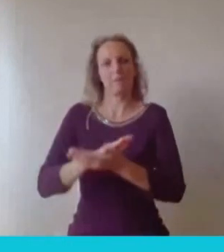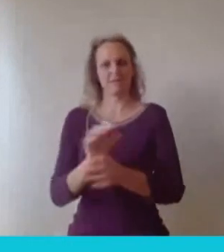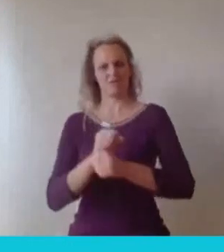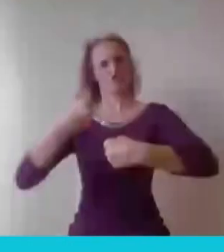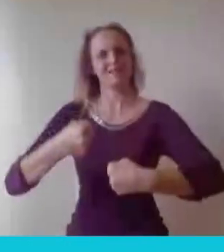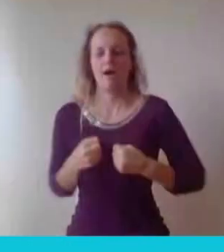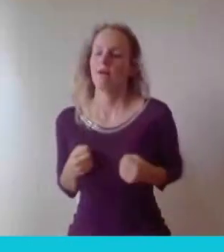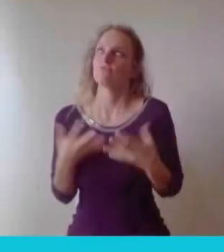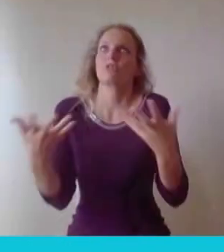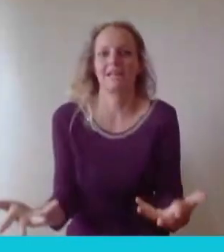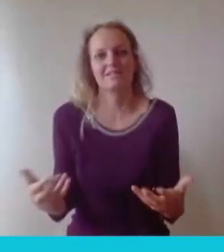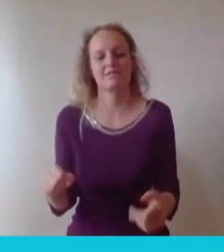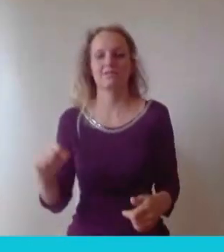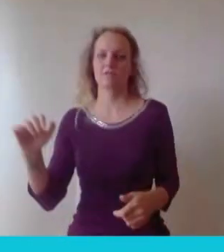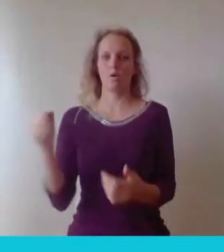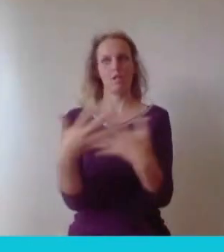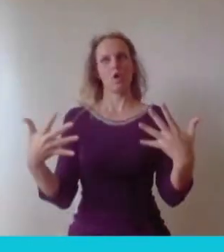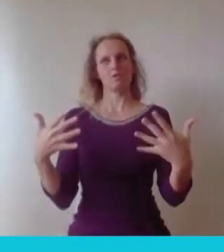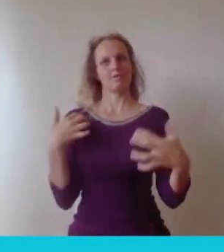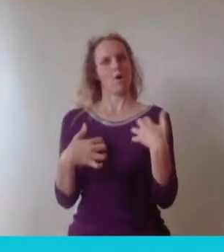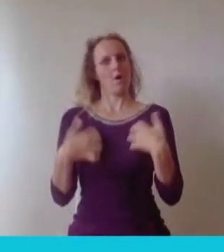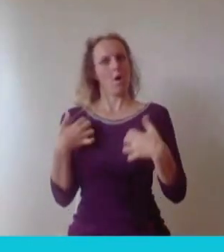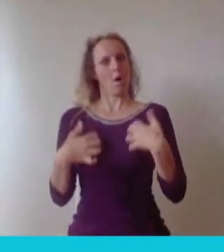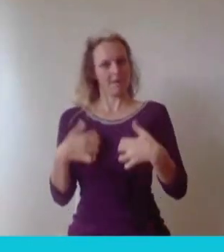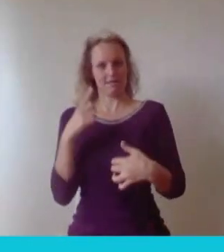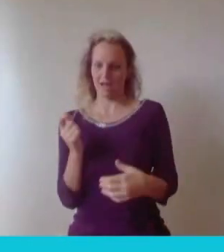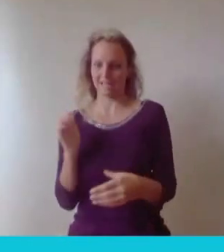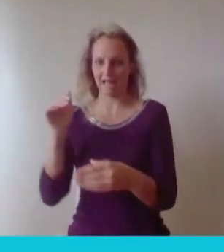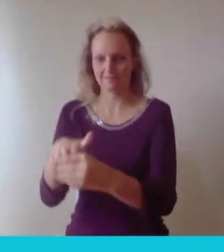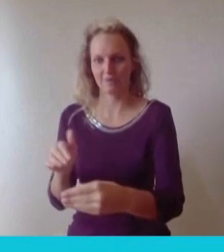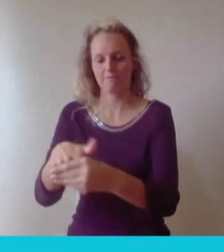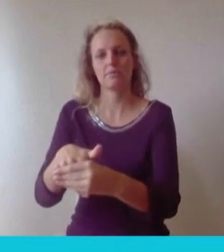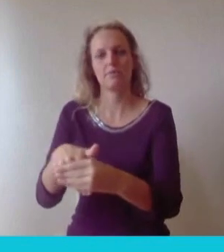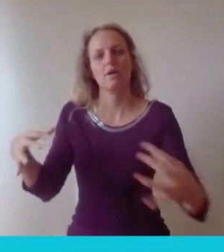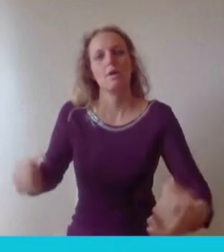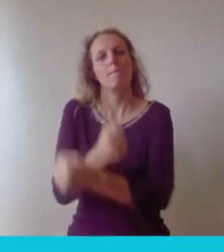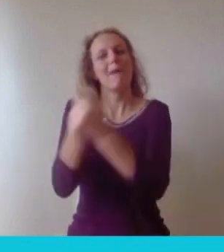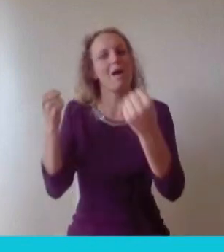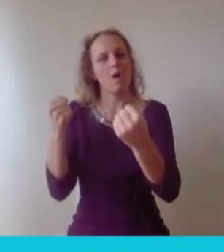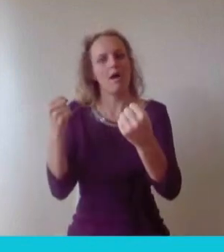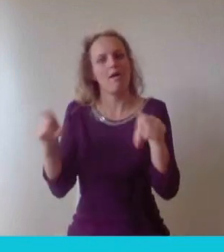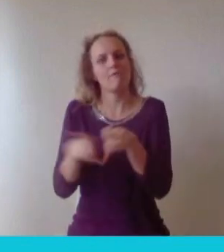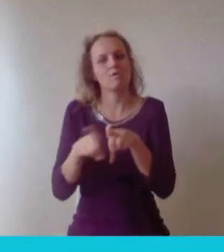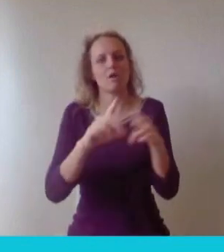I think that it was mentioned is the power of connecting with your friends when times are tough. You can't